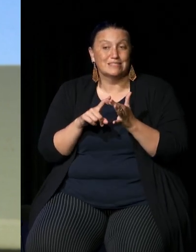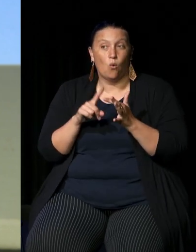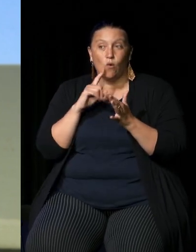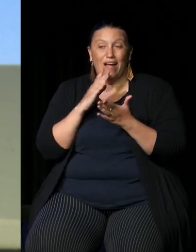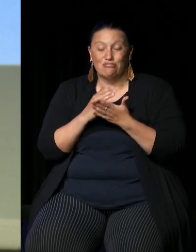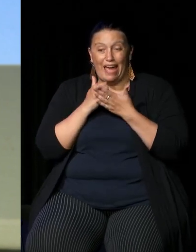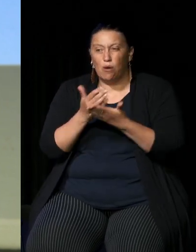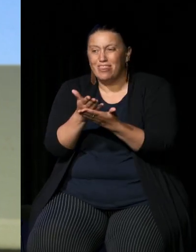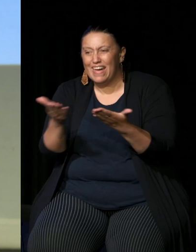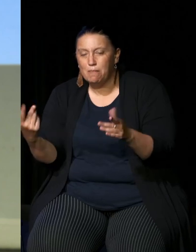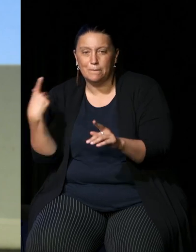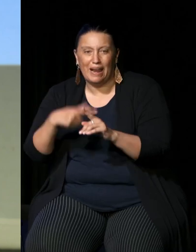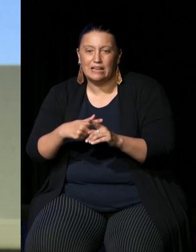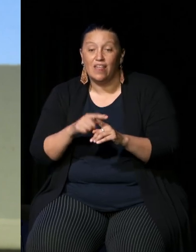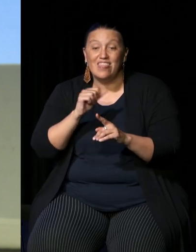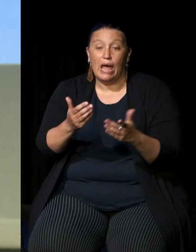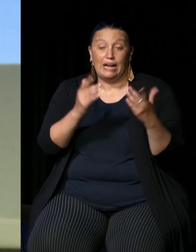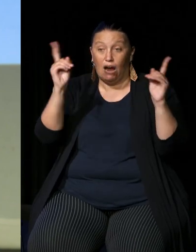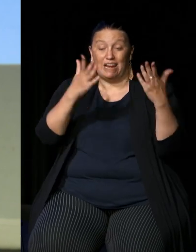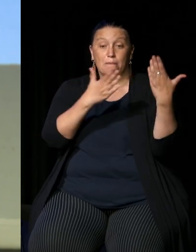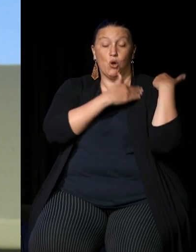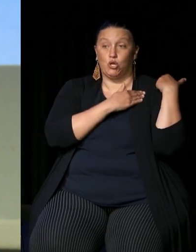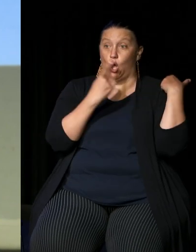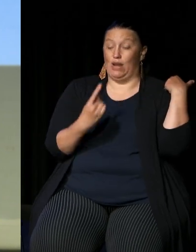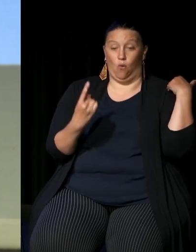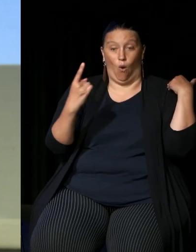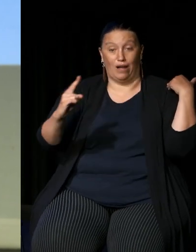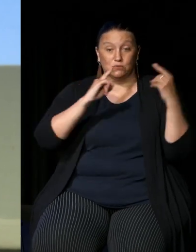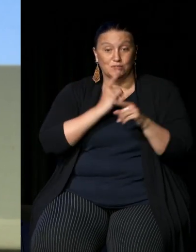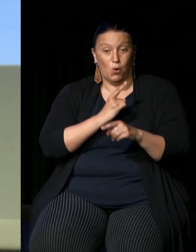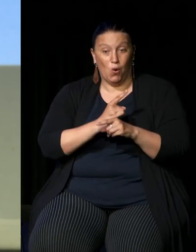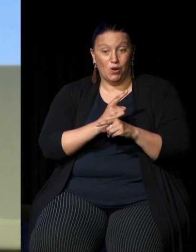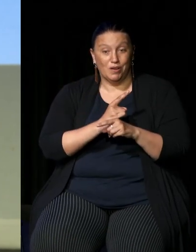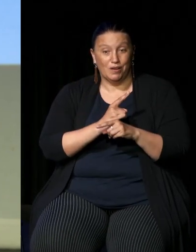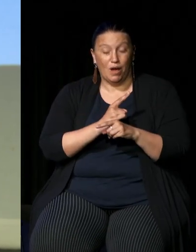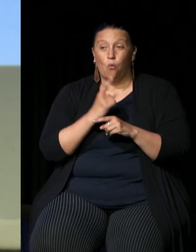them but also lift a burden on them for being the sole voices because we will bring people's voices